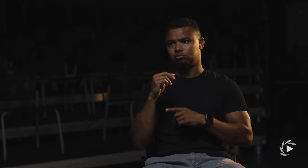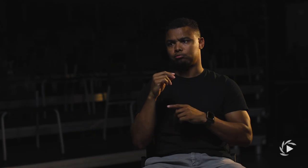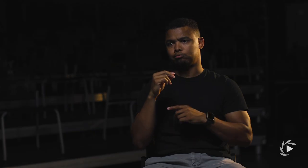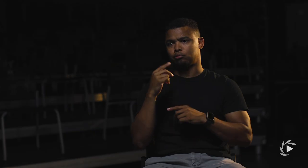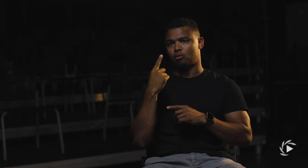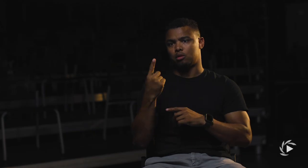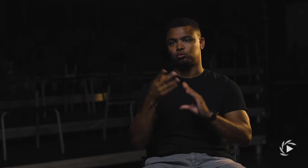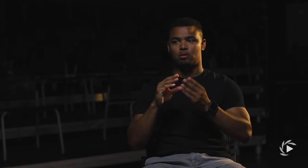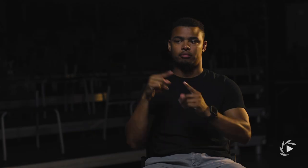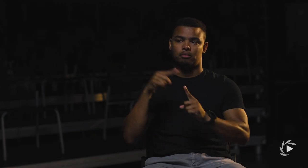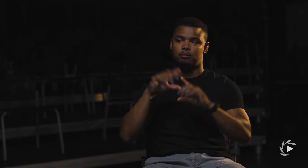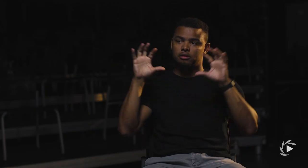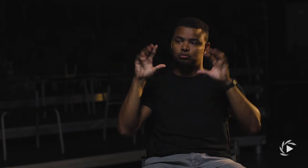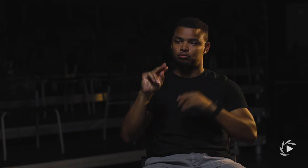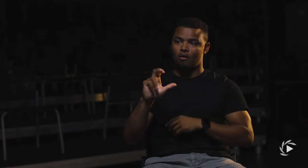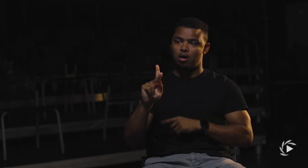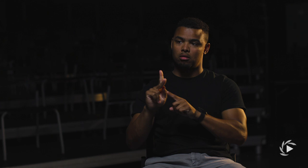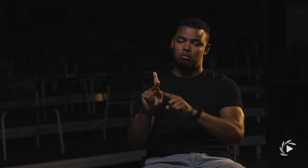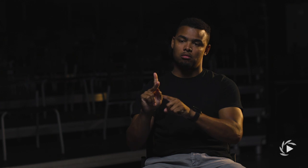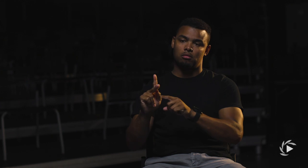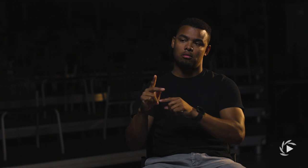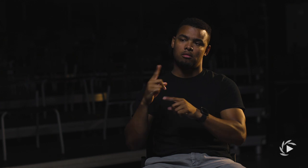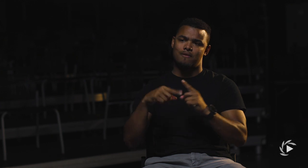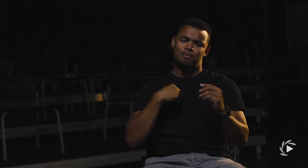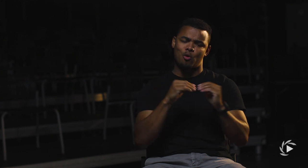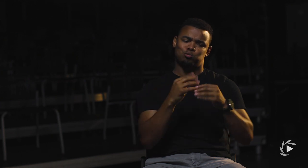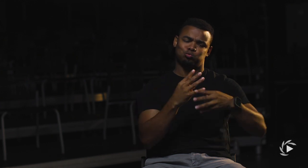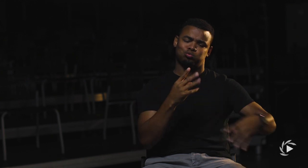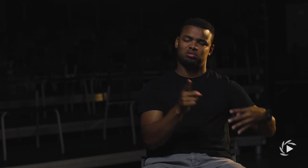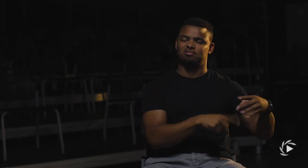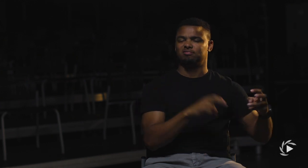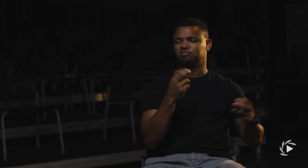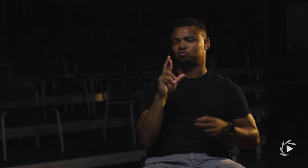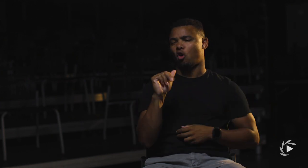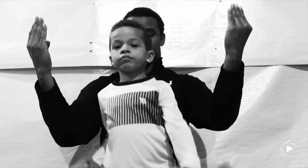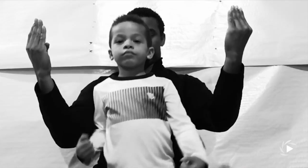My son and I, we always do one particular story about monster trucks.